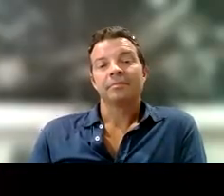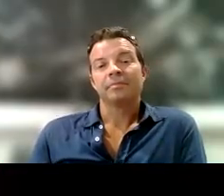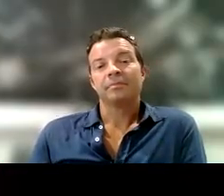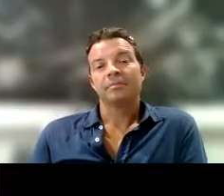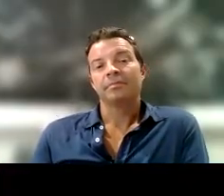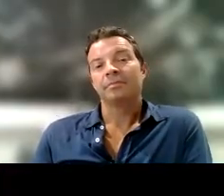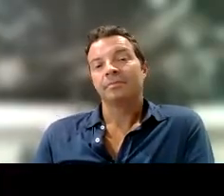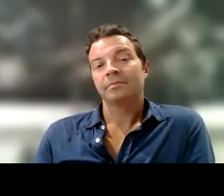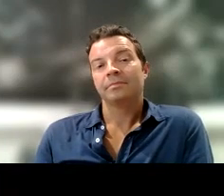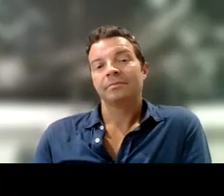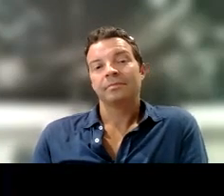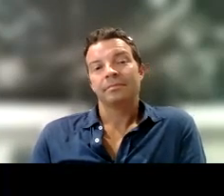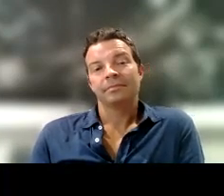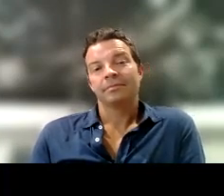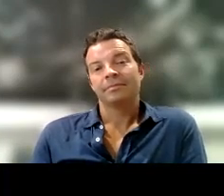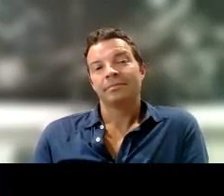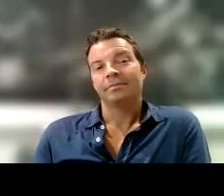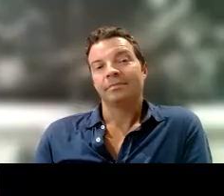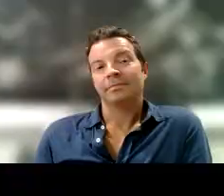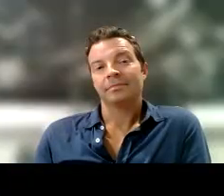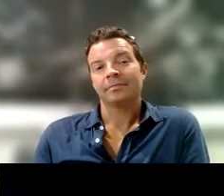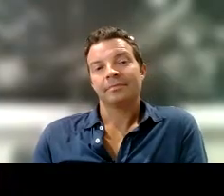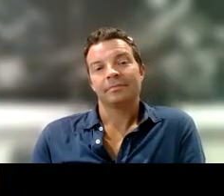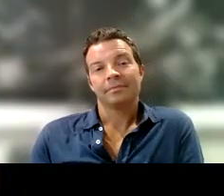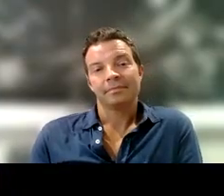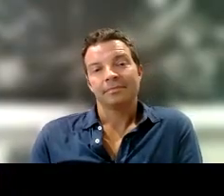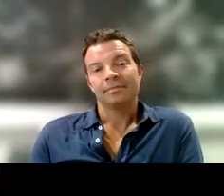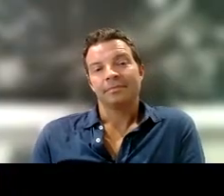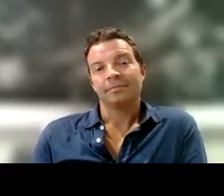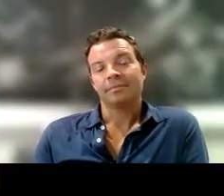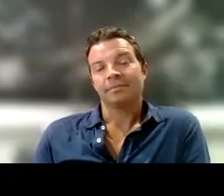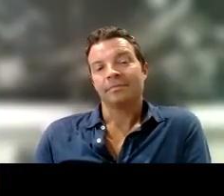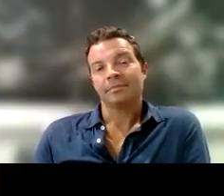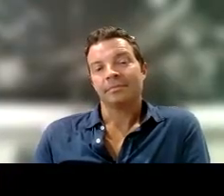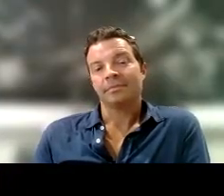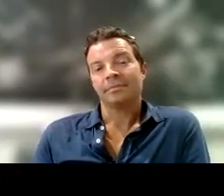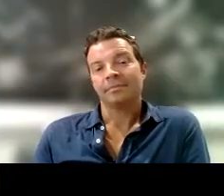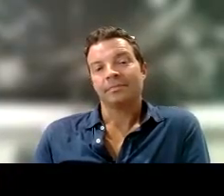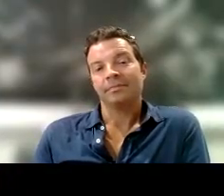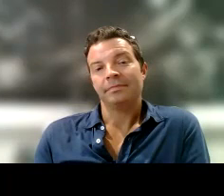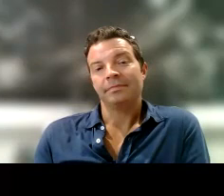1, 2, 3 And I may stand defeated